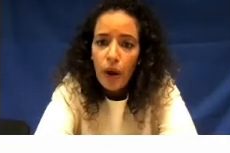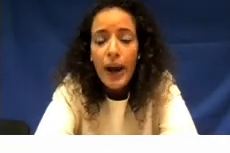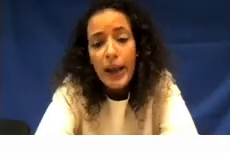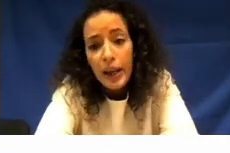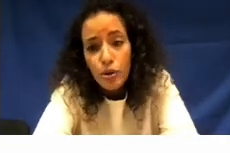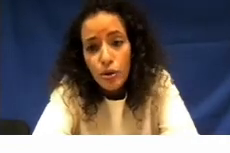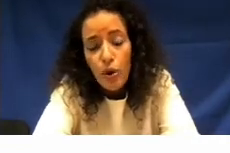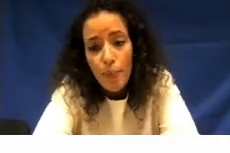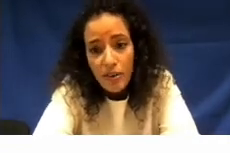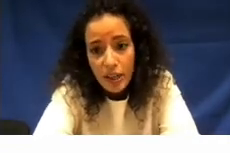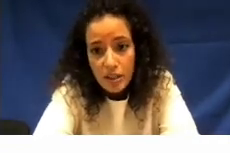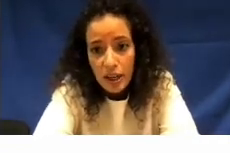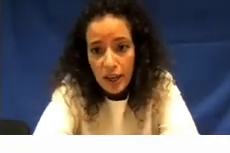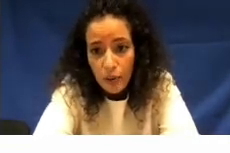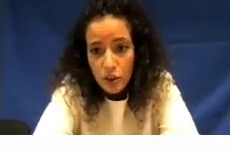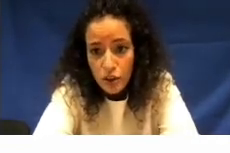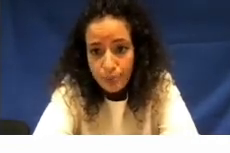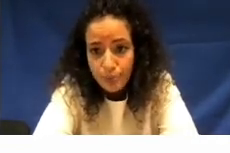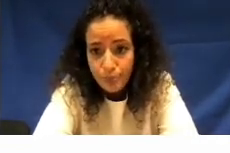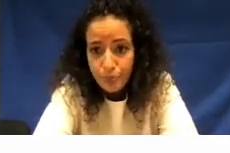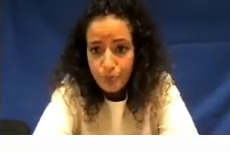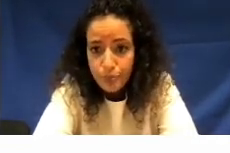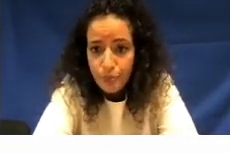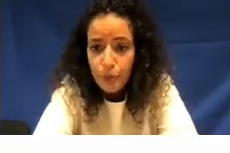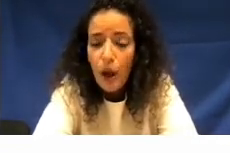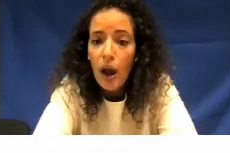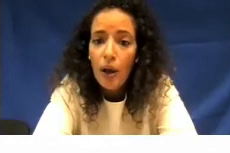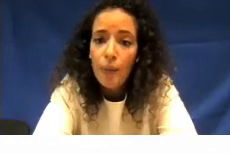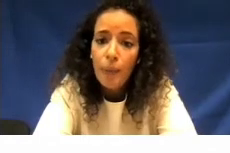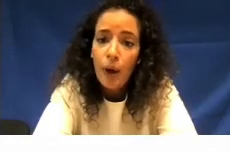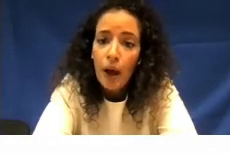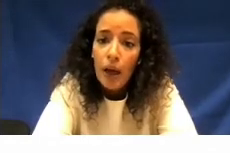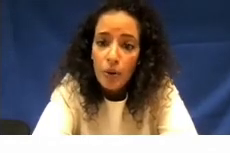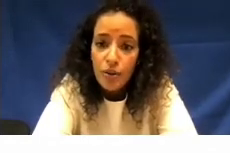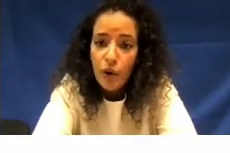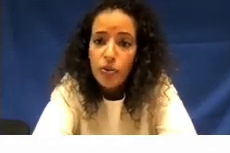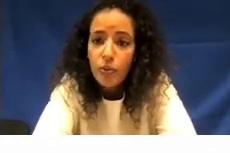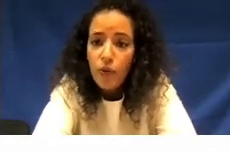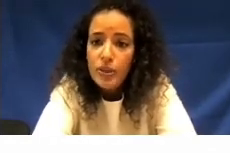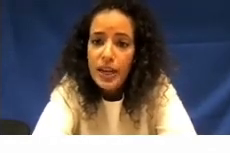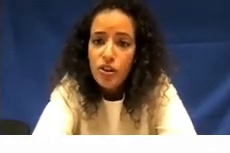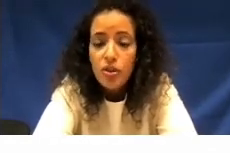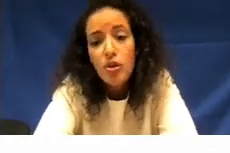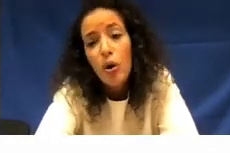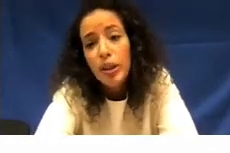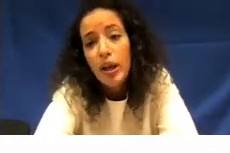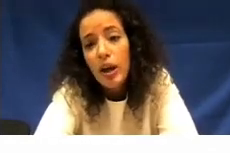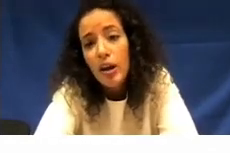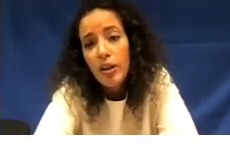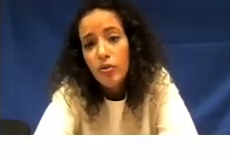i do know American sign language which involves some conversation so that I learned that through